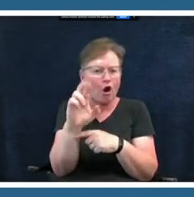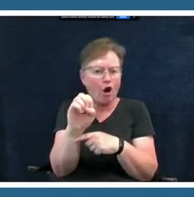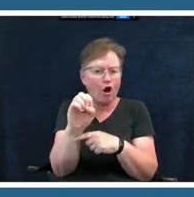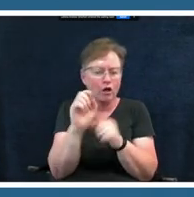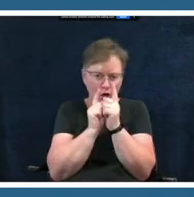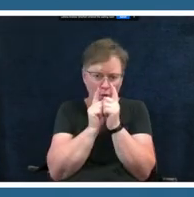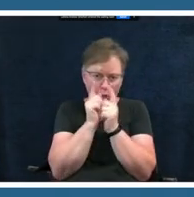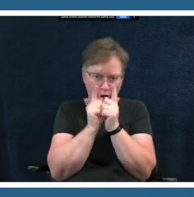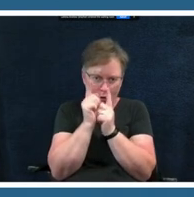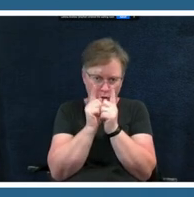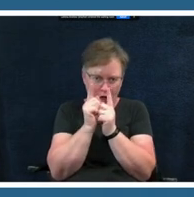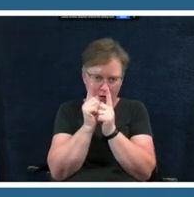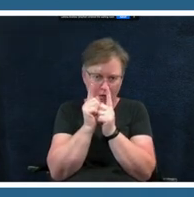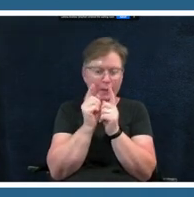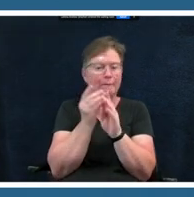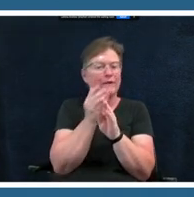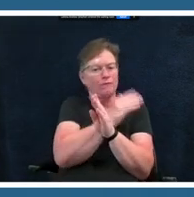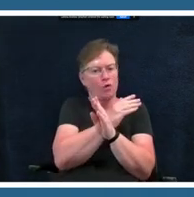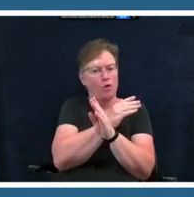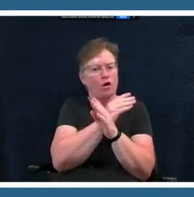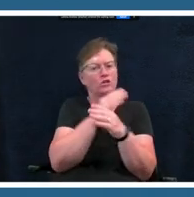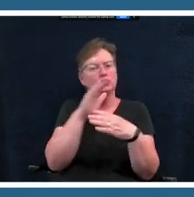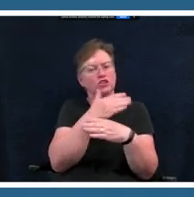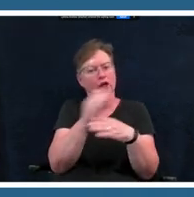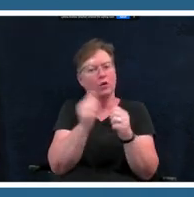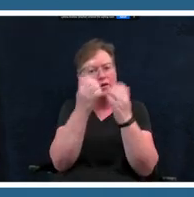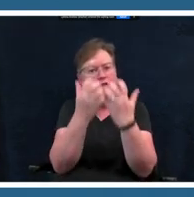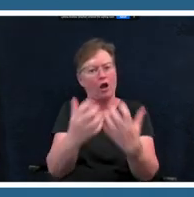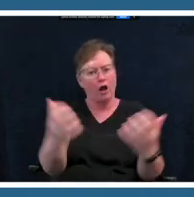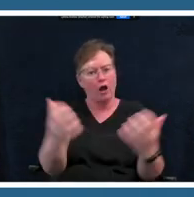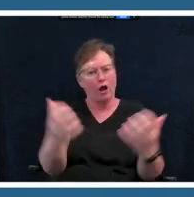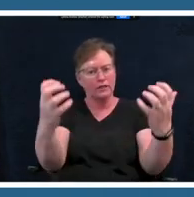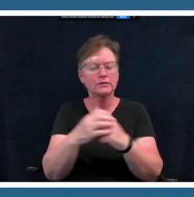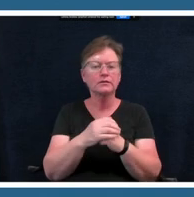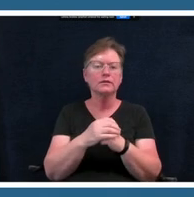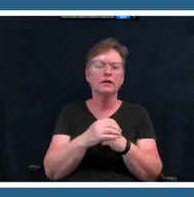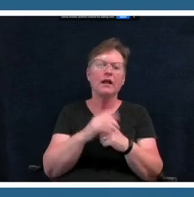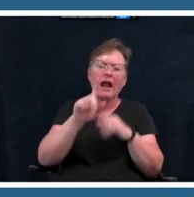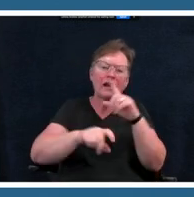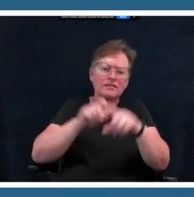audience um asking them questions about